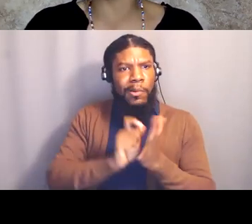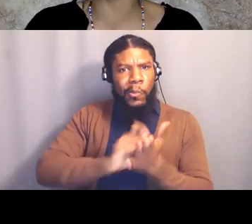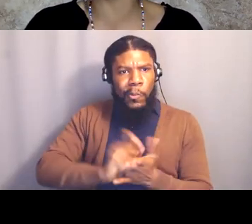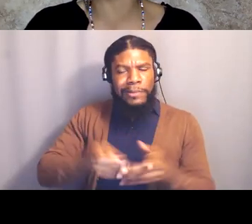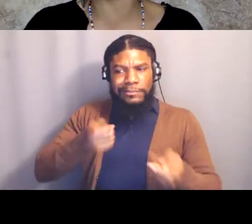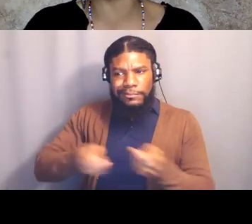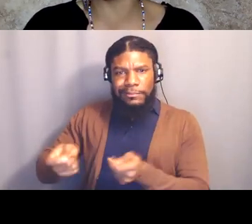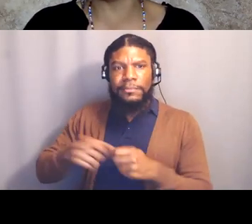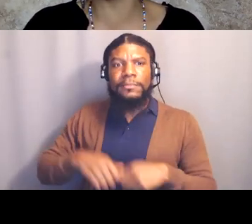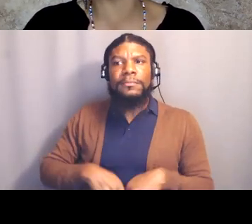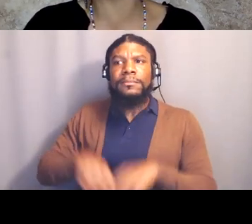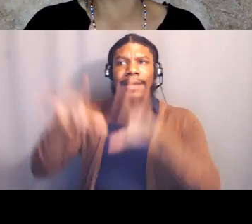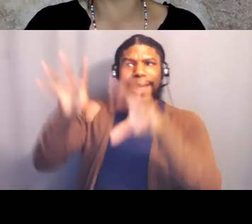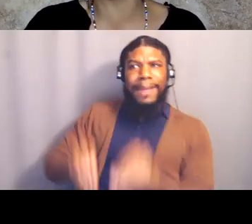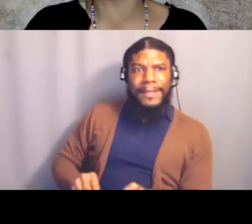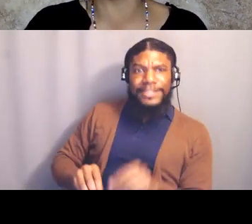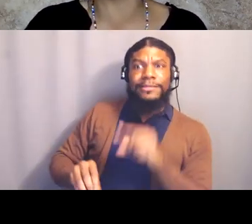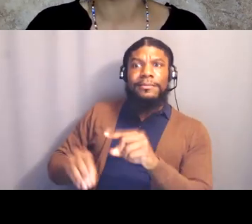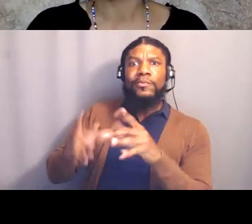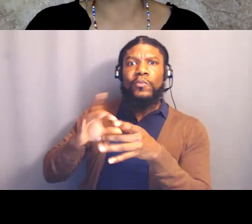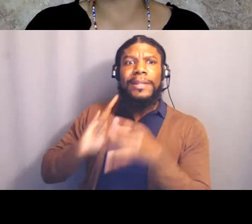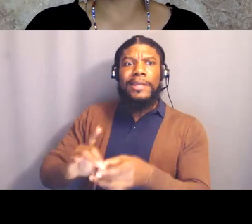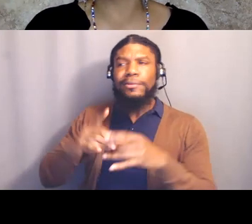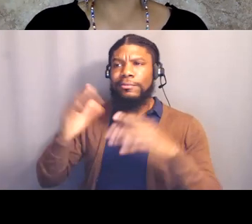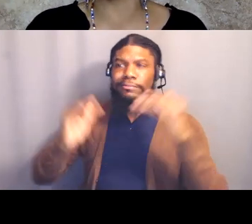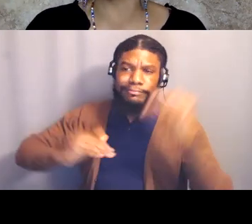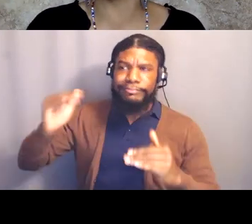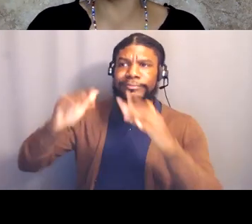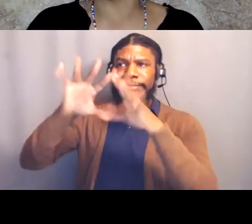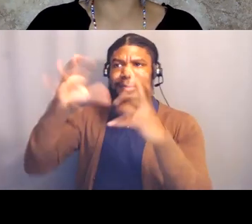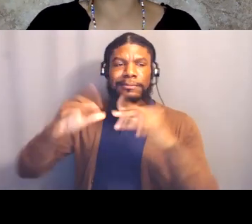in terms of upending unjust systems and building towards new ones.